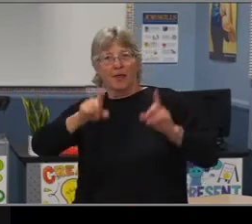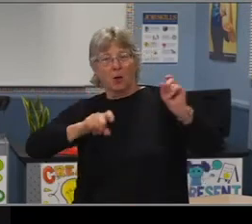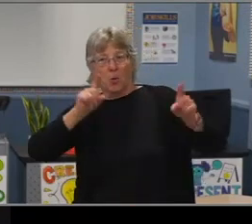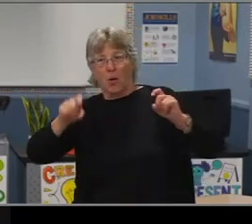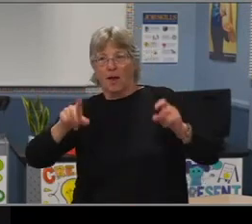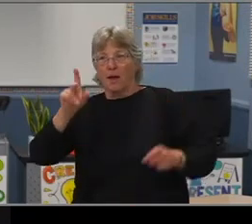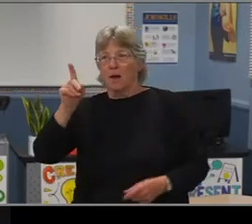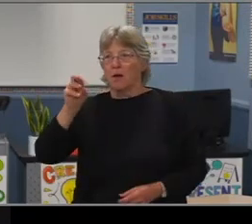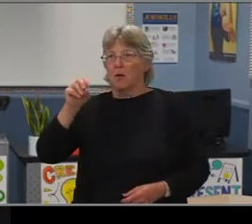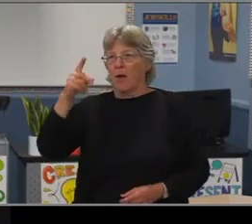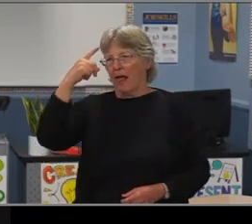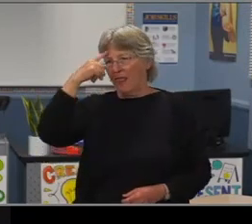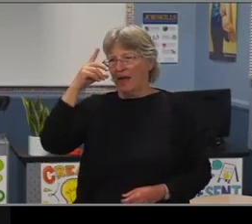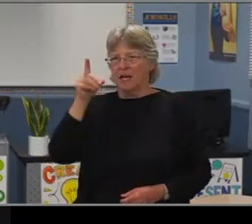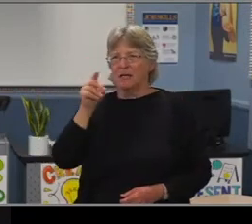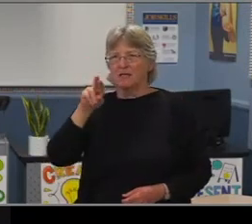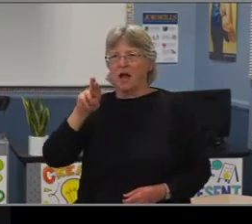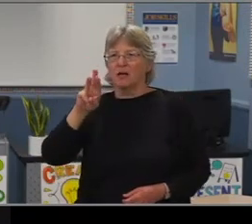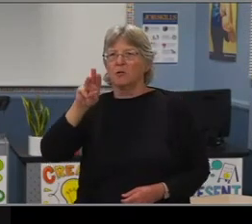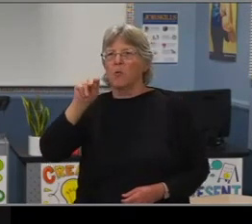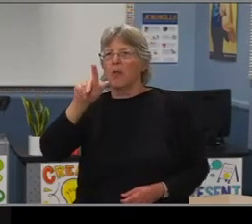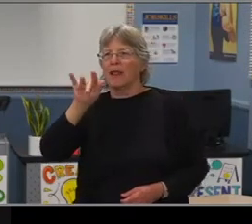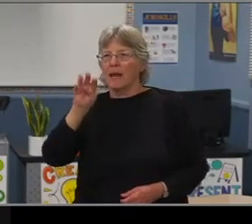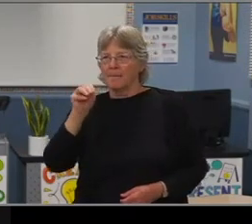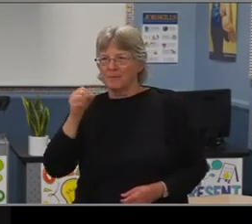Dr. Williams, did you have a question? Yes.